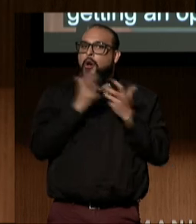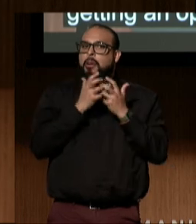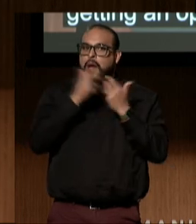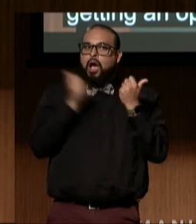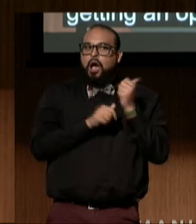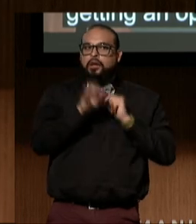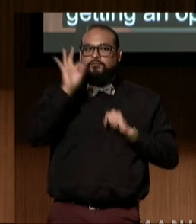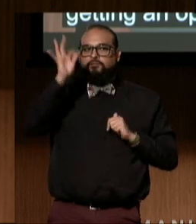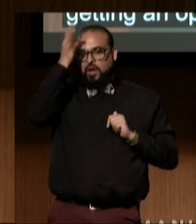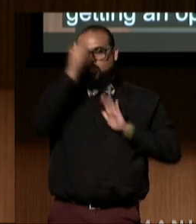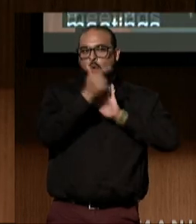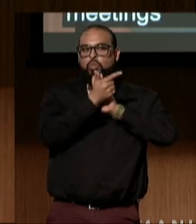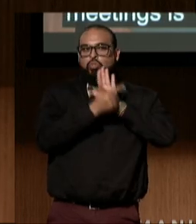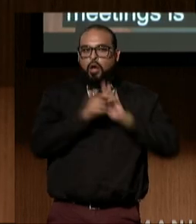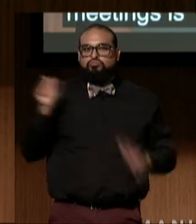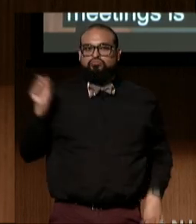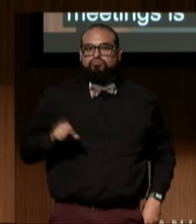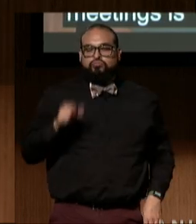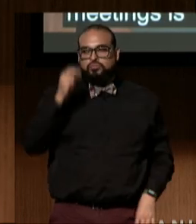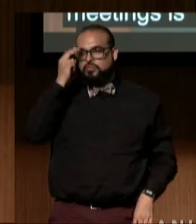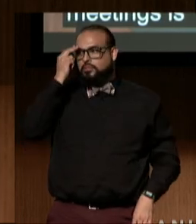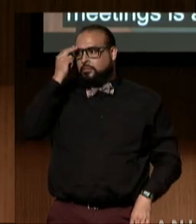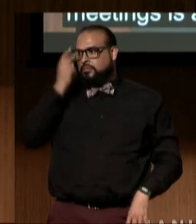(audience applauding)